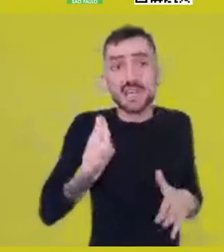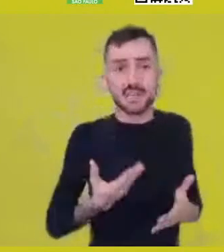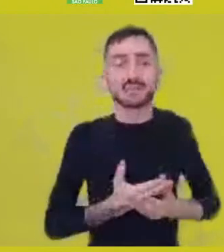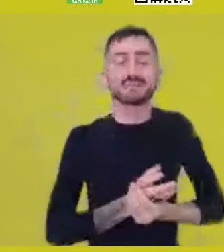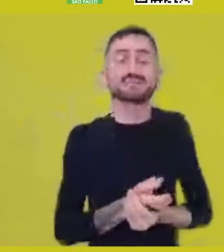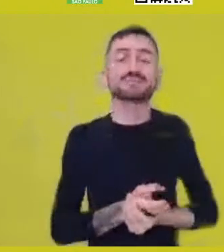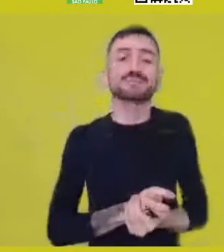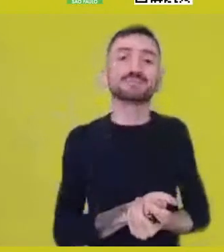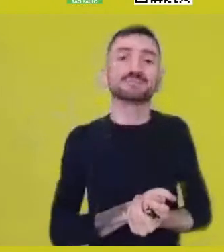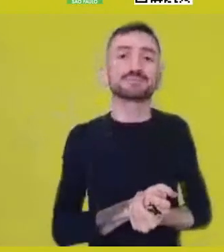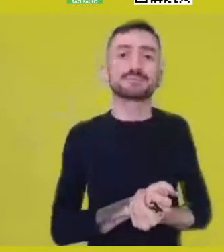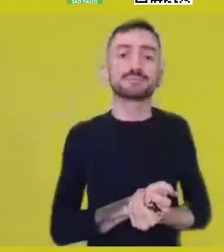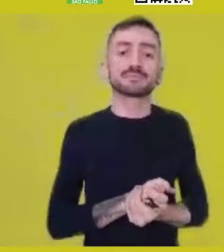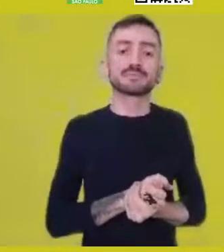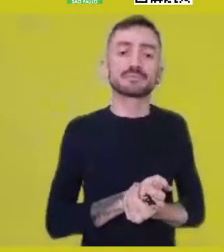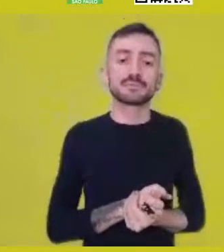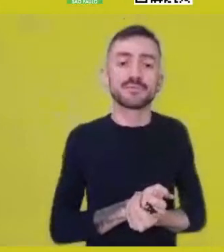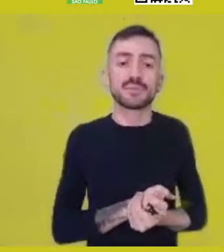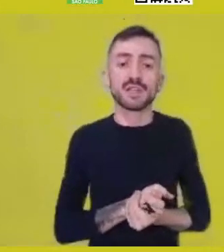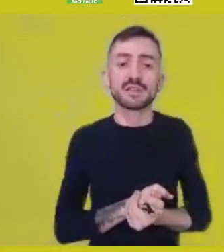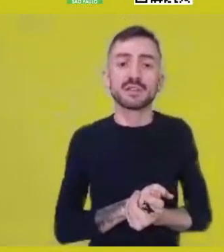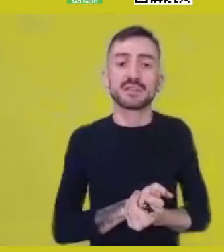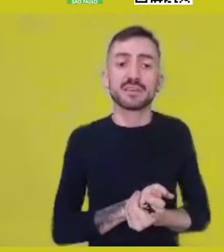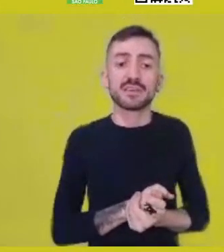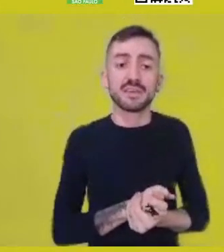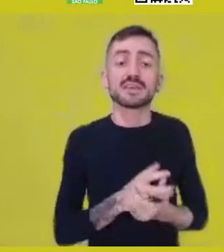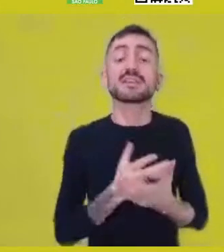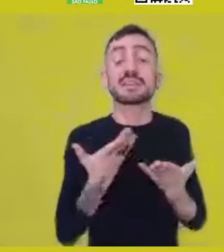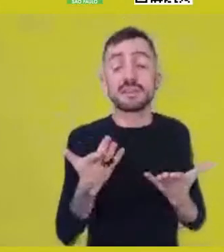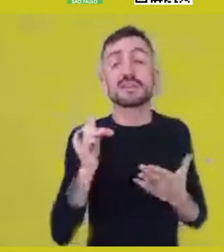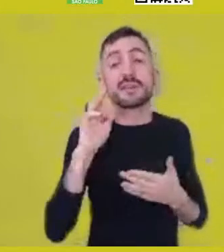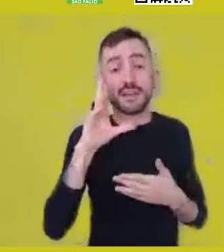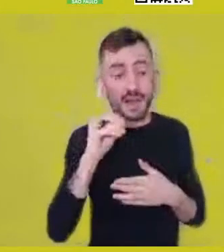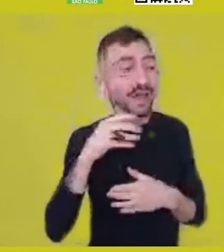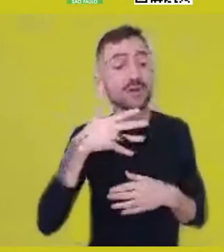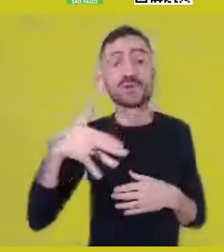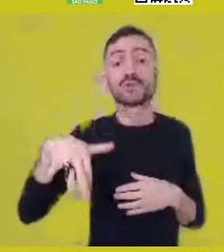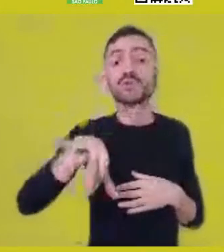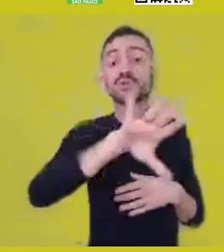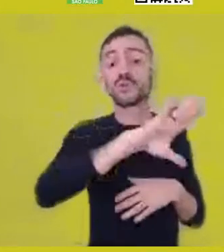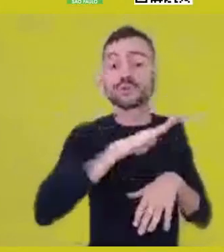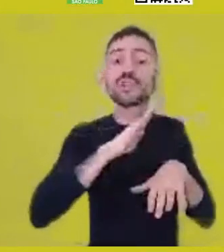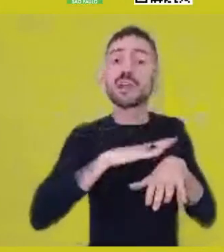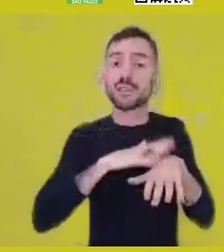that gather, of course, to a great extent, while they separate.